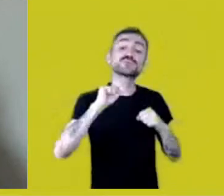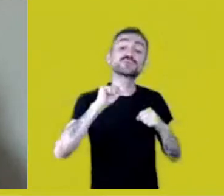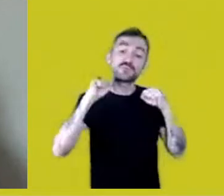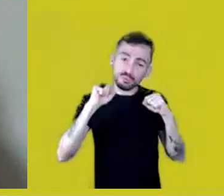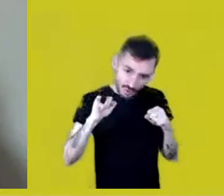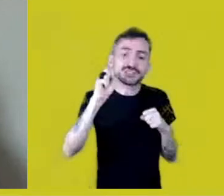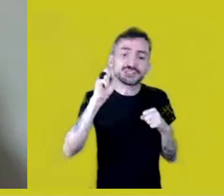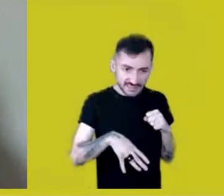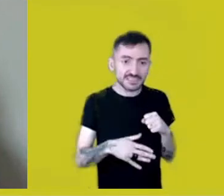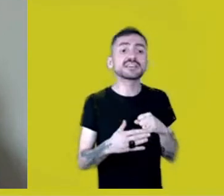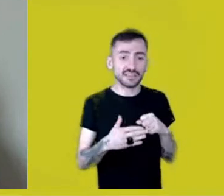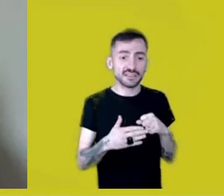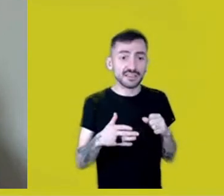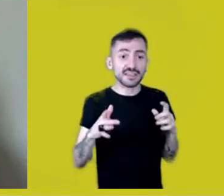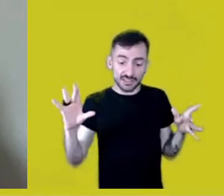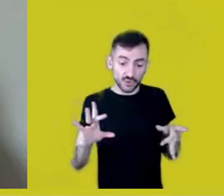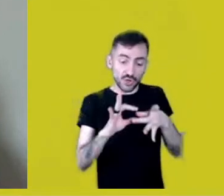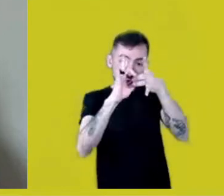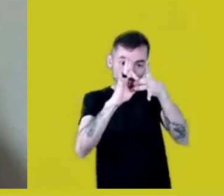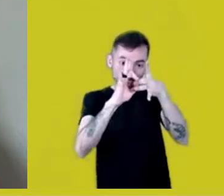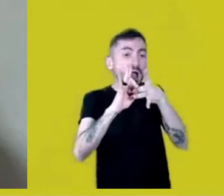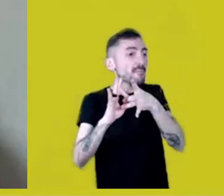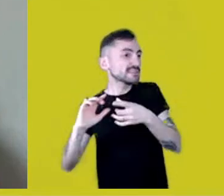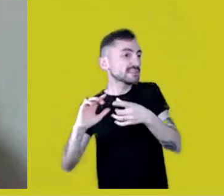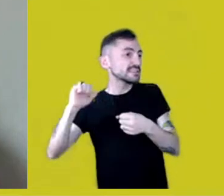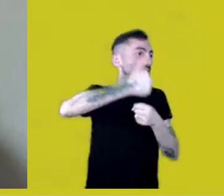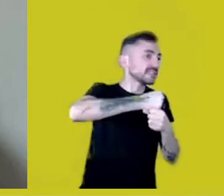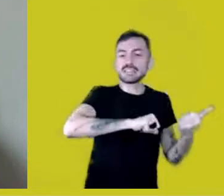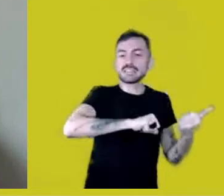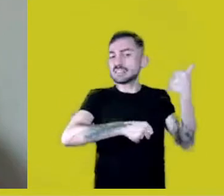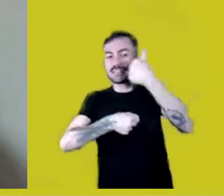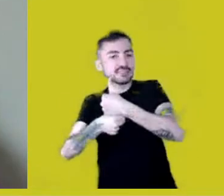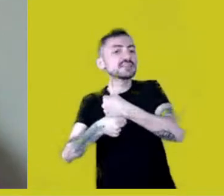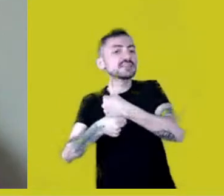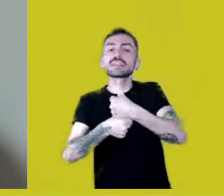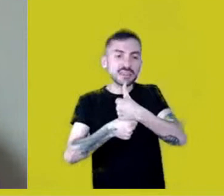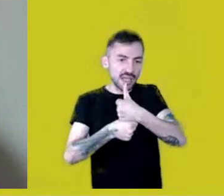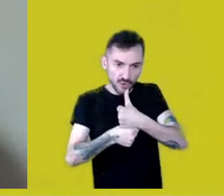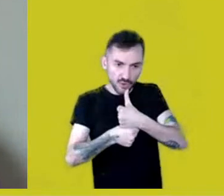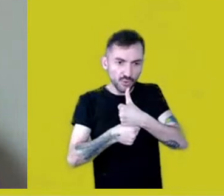like Nego Bispo says. When a culture juxtaposes another,